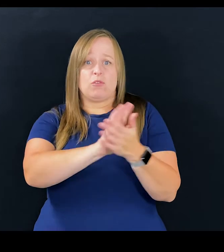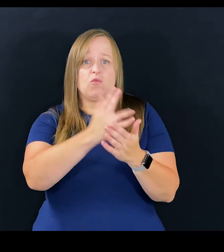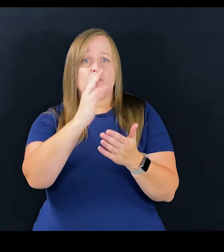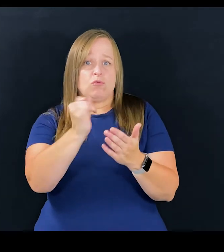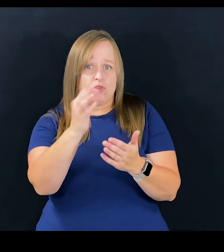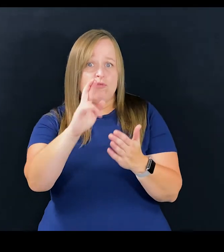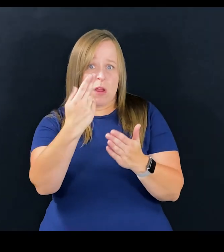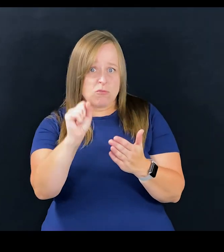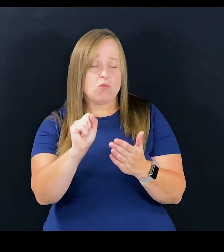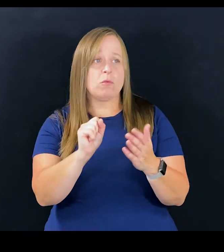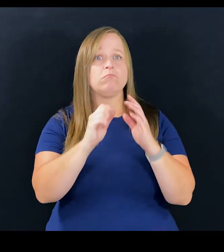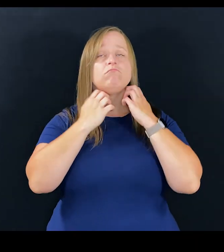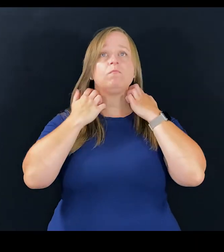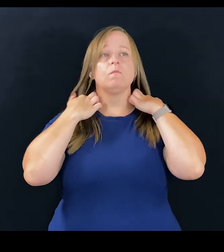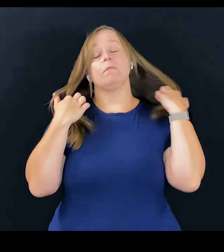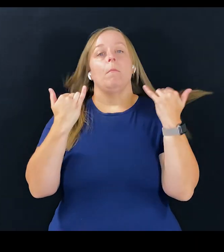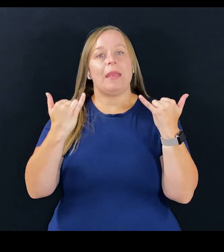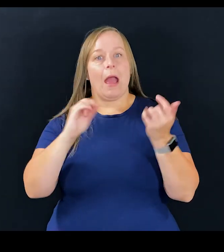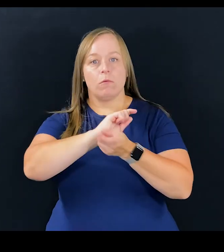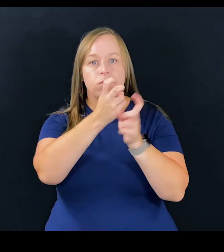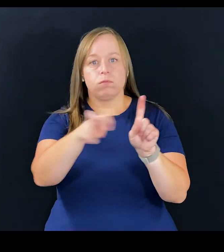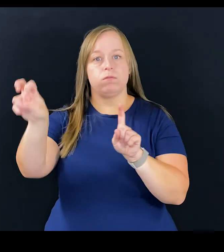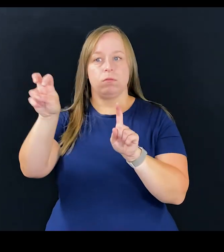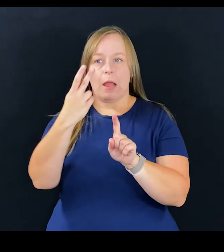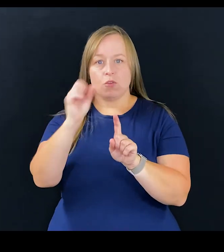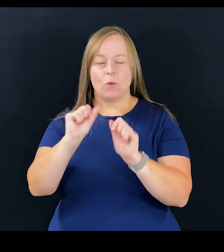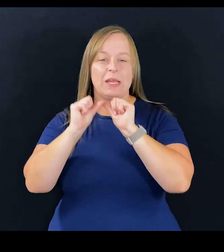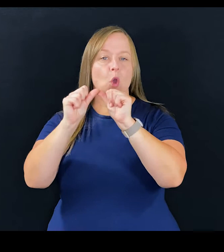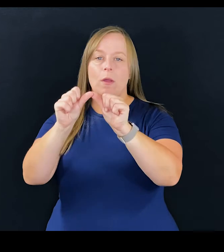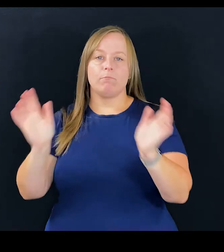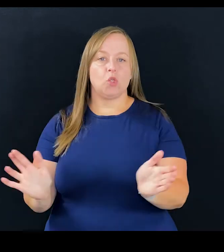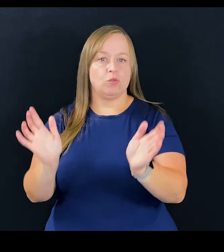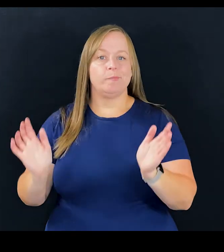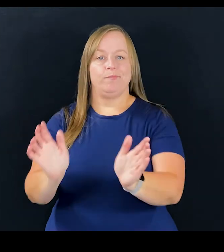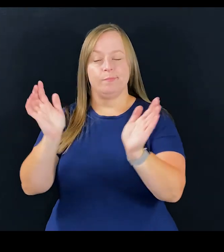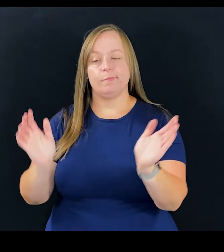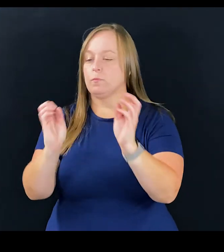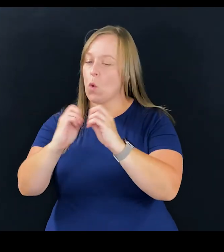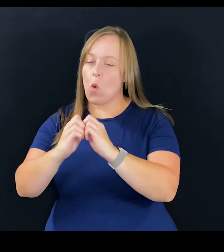and junior high school, and now it needs to go through, it needs to keep pushing through,